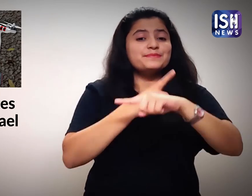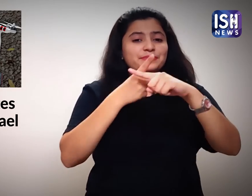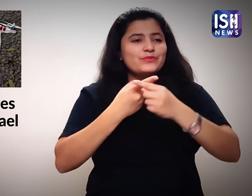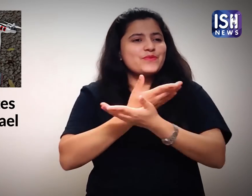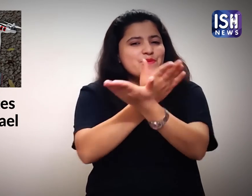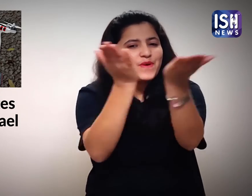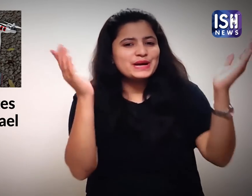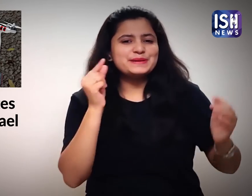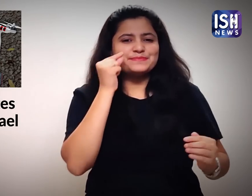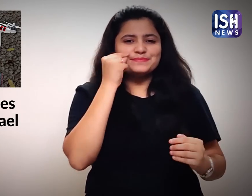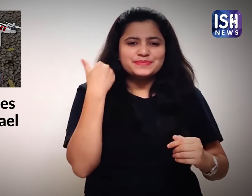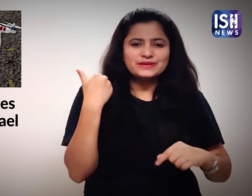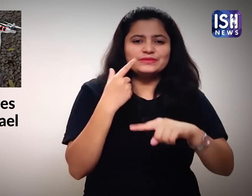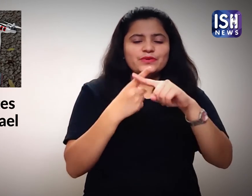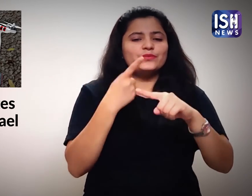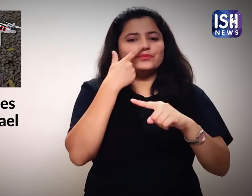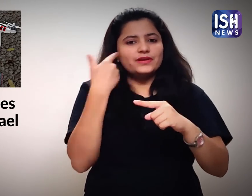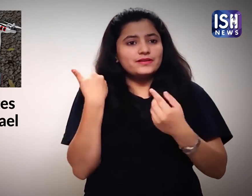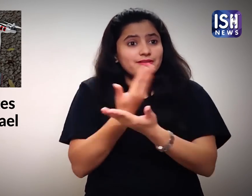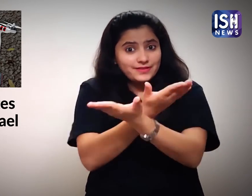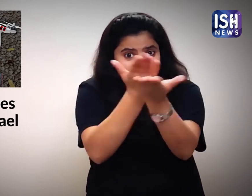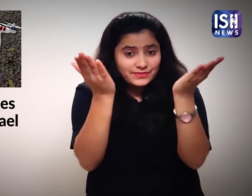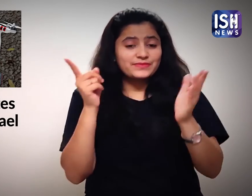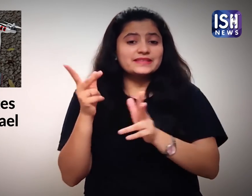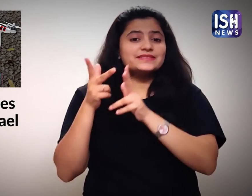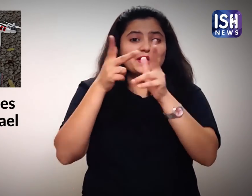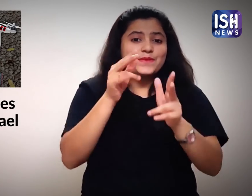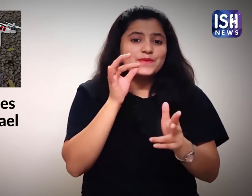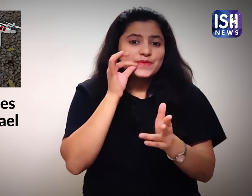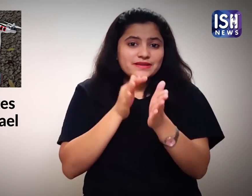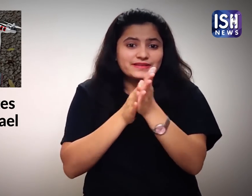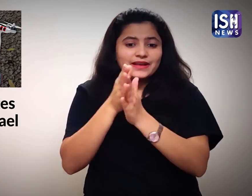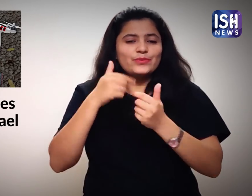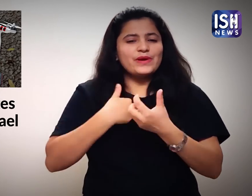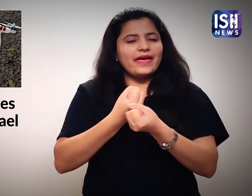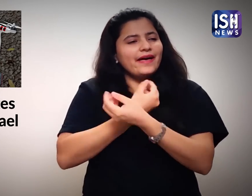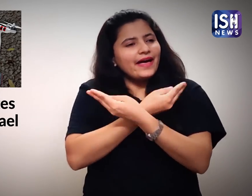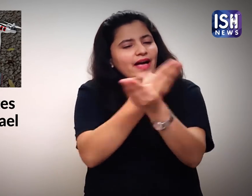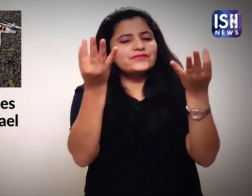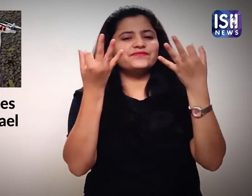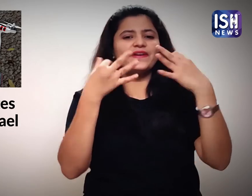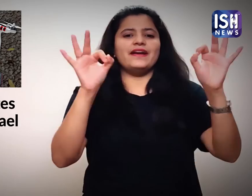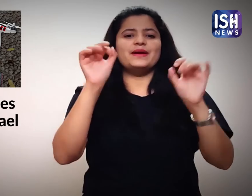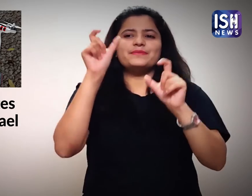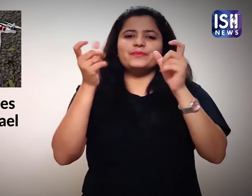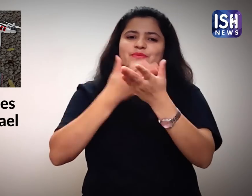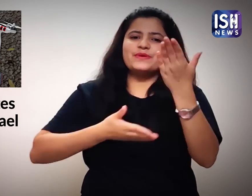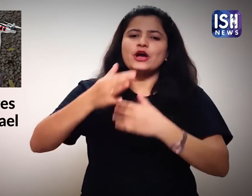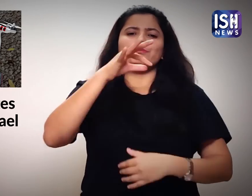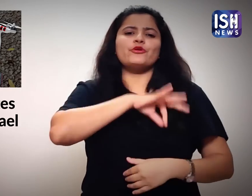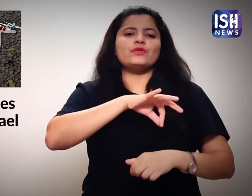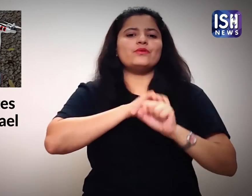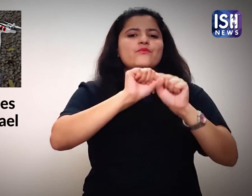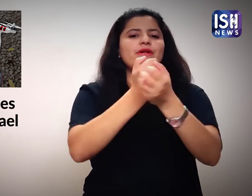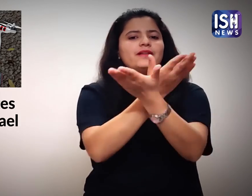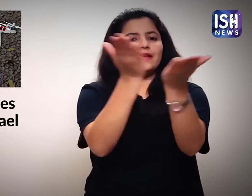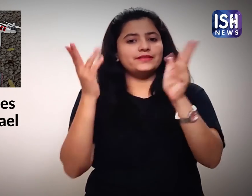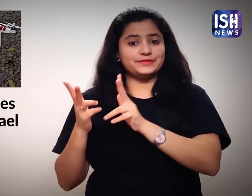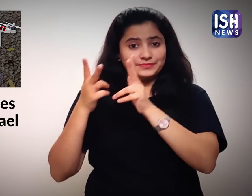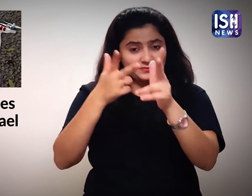Enjoy brothers and sisters. One day weed will be legal in Israel and everyone can enjoy the benefits.”